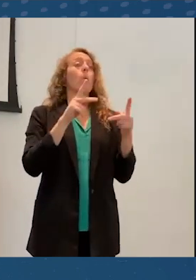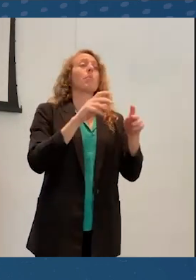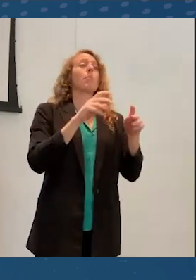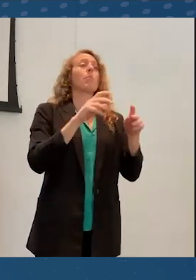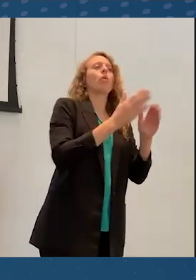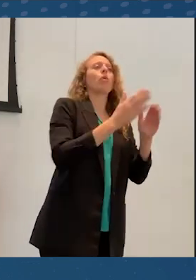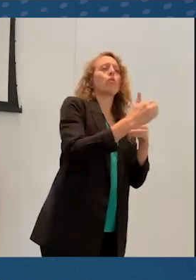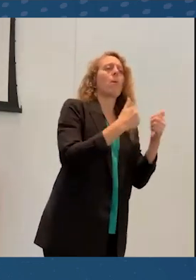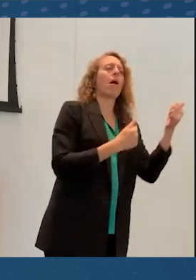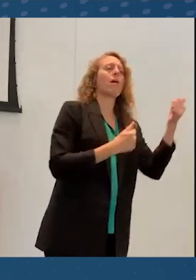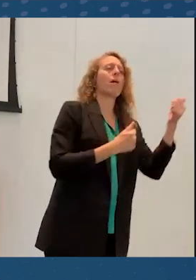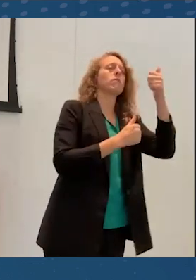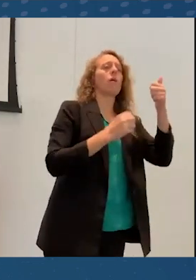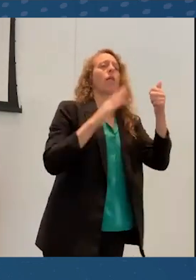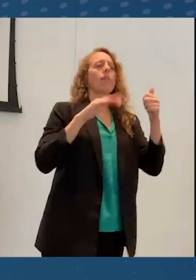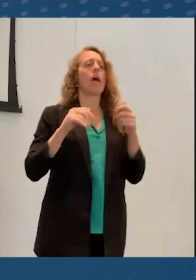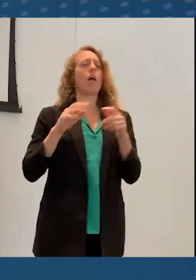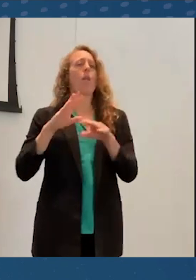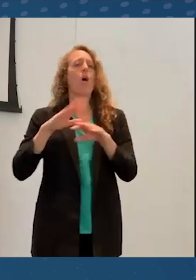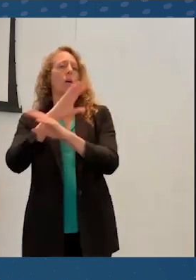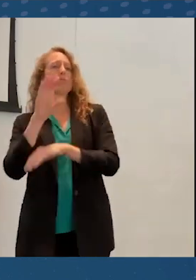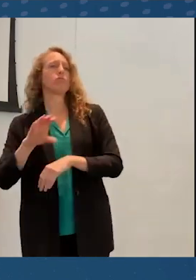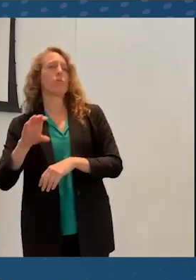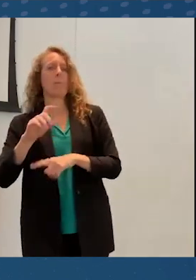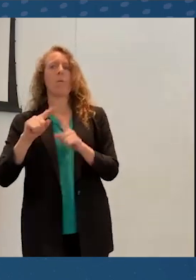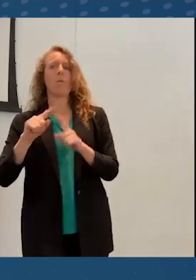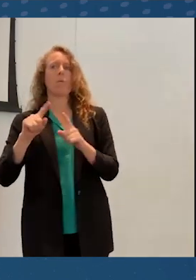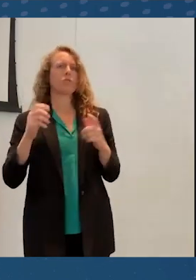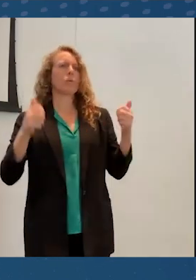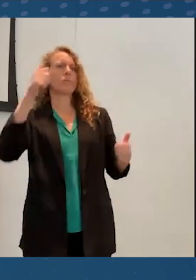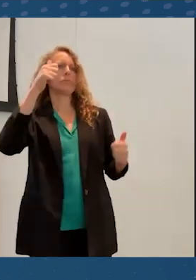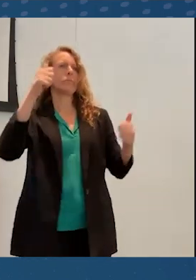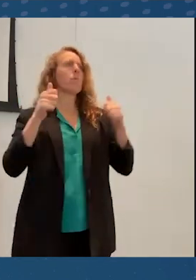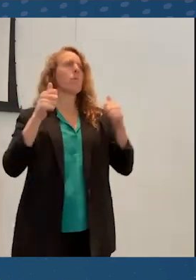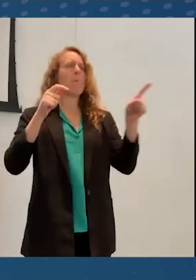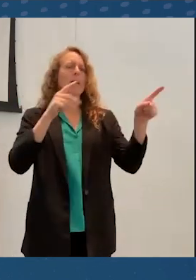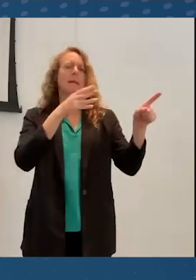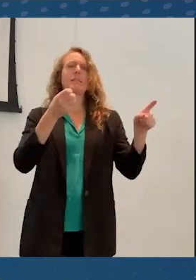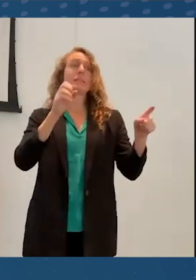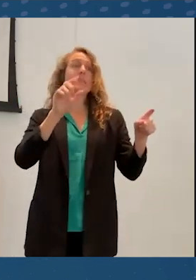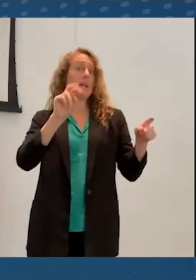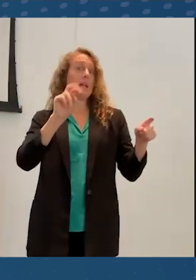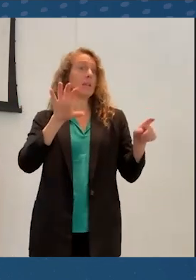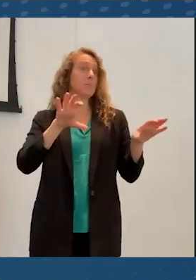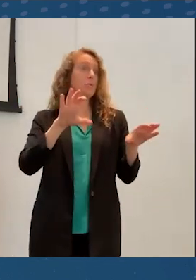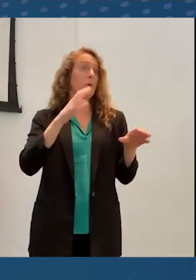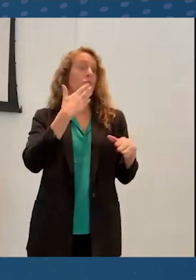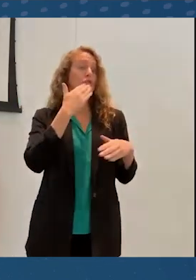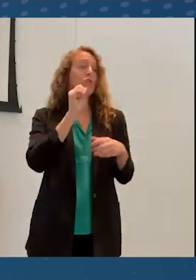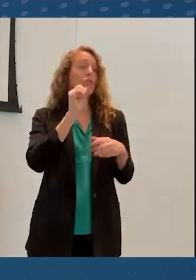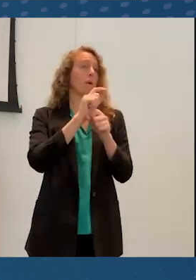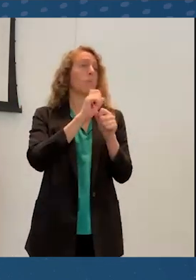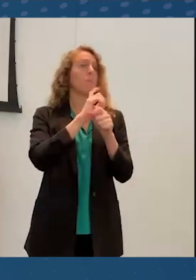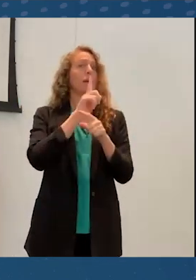of trying to attend a hybrid conference and feeling very much as though you weren't fully present, you weren't really able to participate